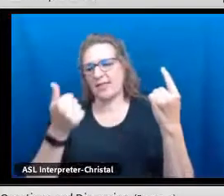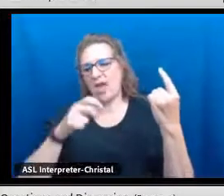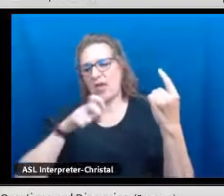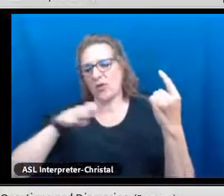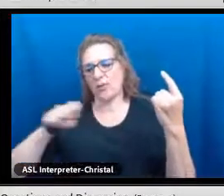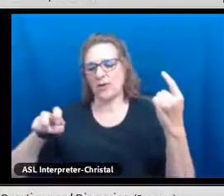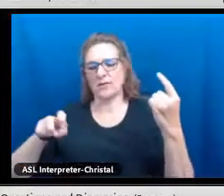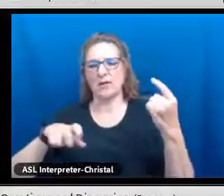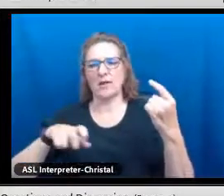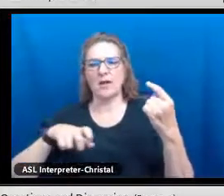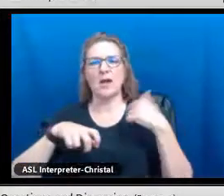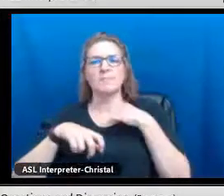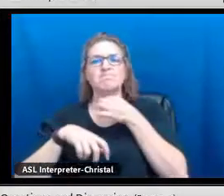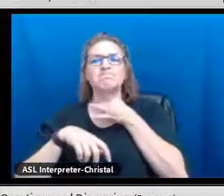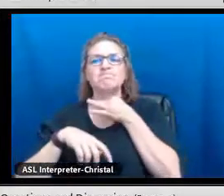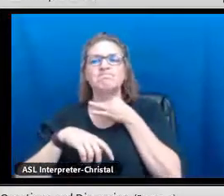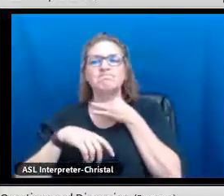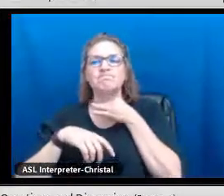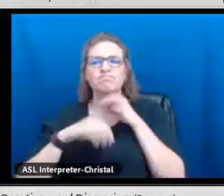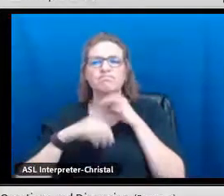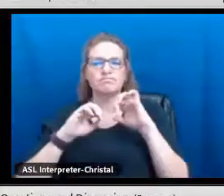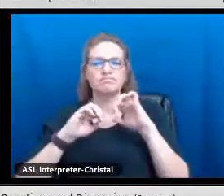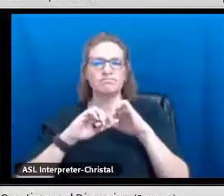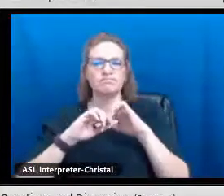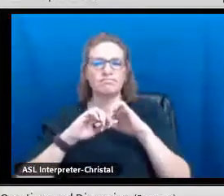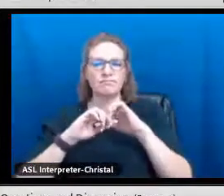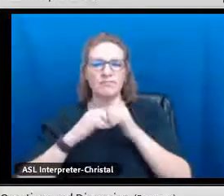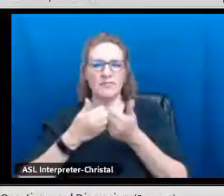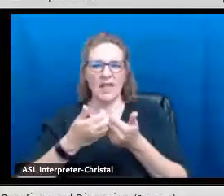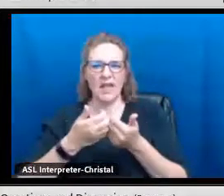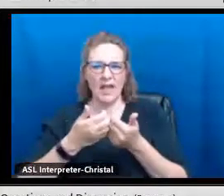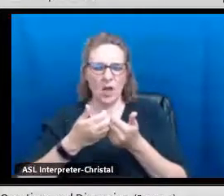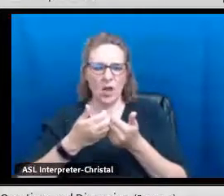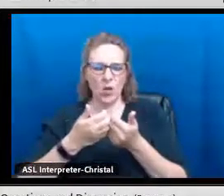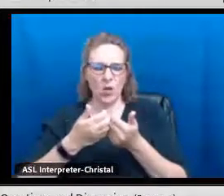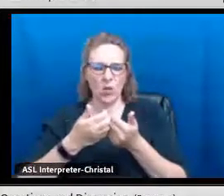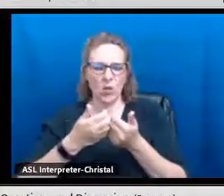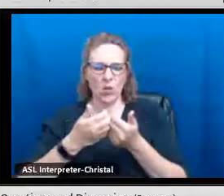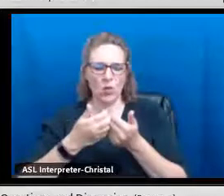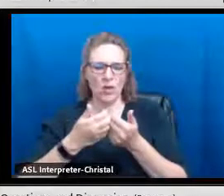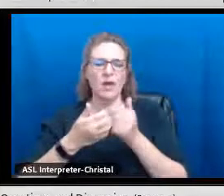to take on the first one and then we can open up to the panelists, is I want to ask about